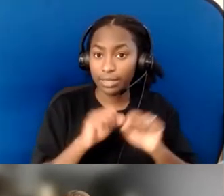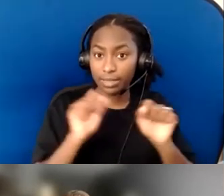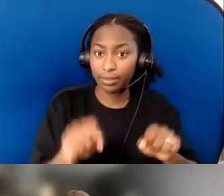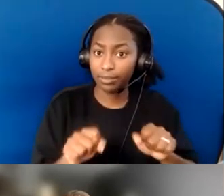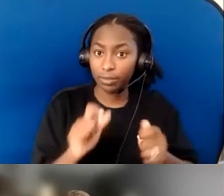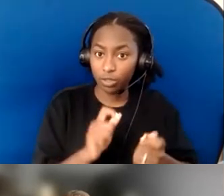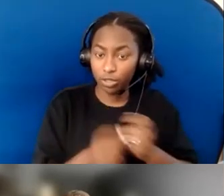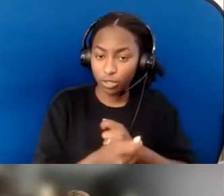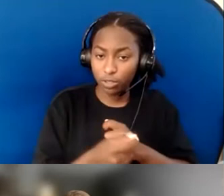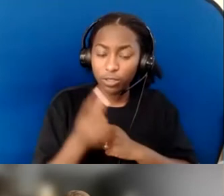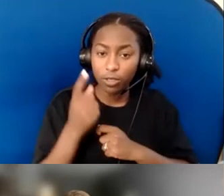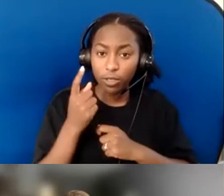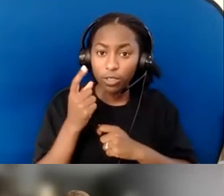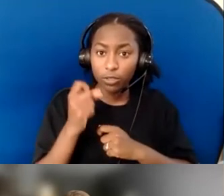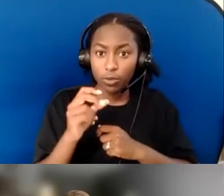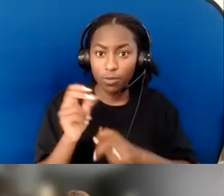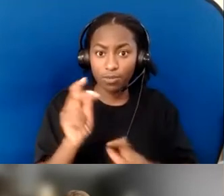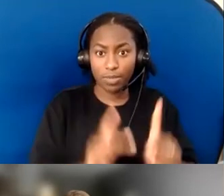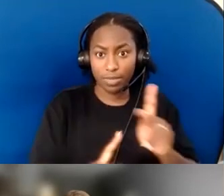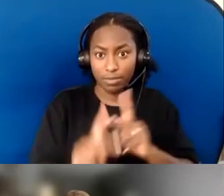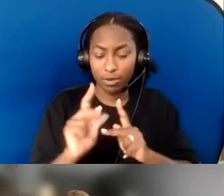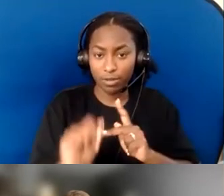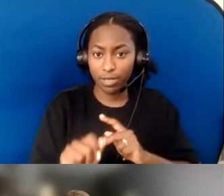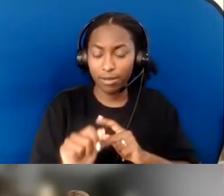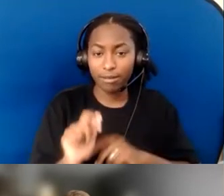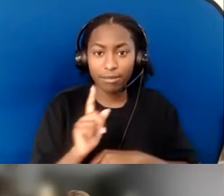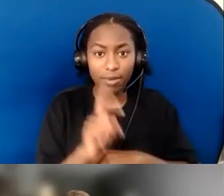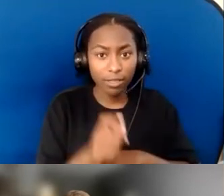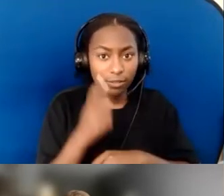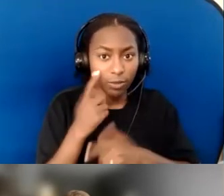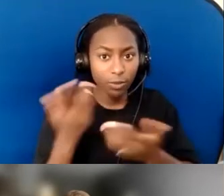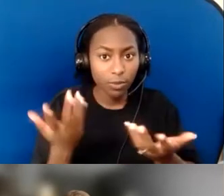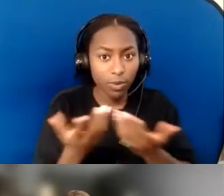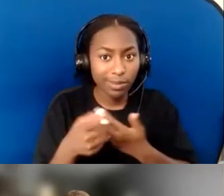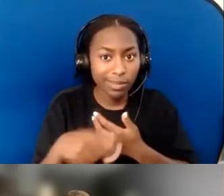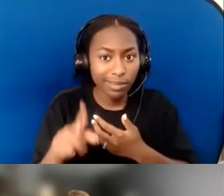is, for me, about not just advertising that